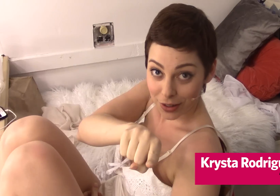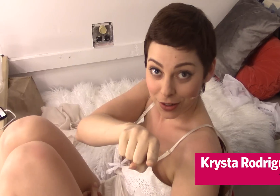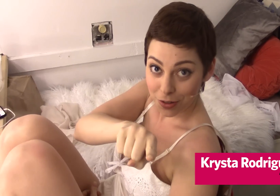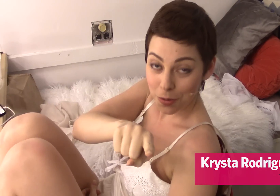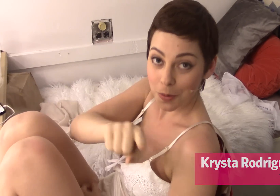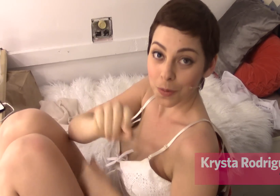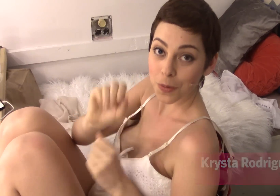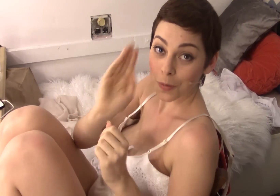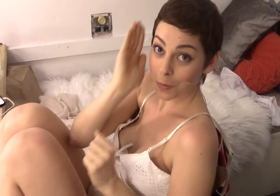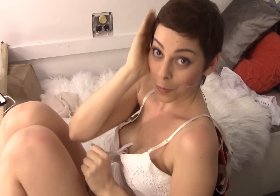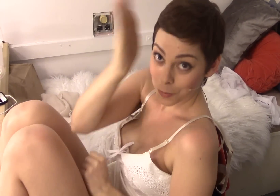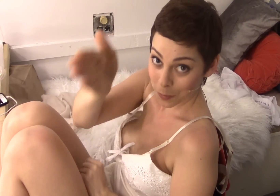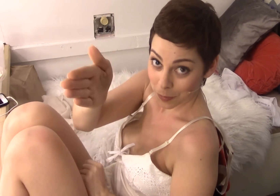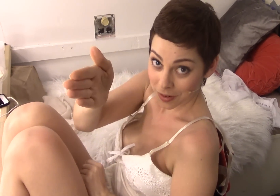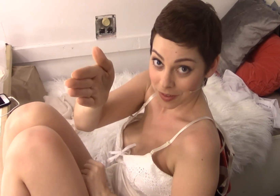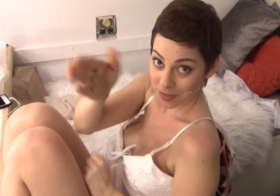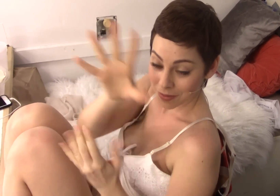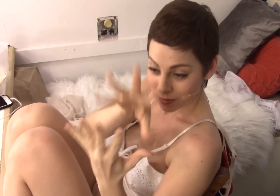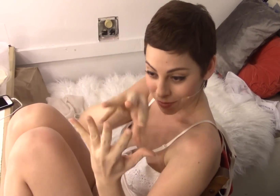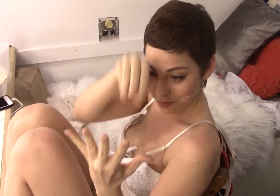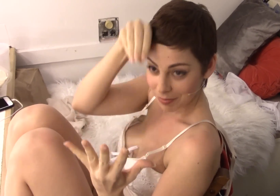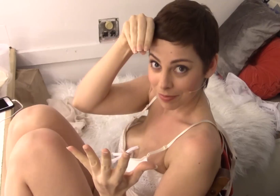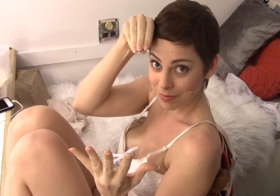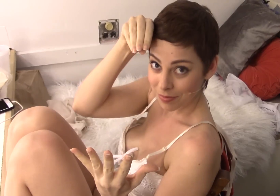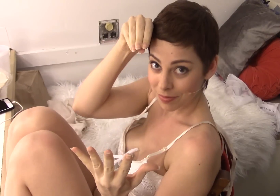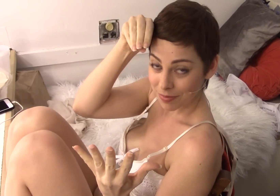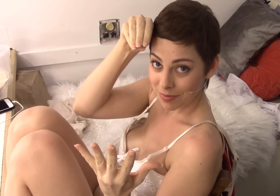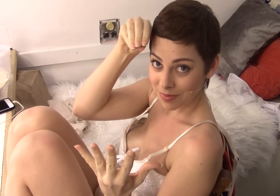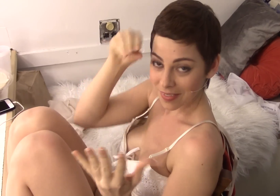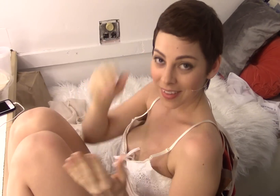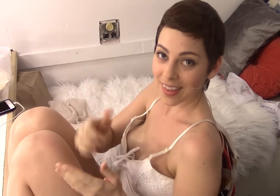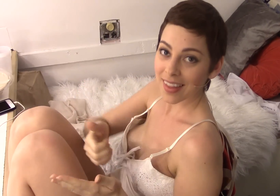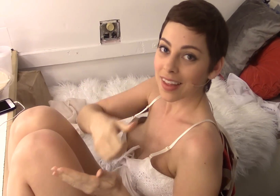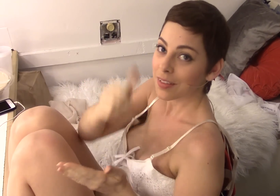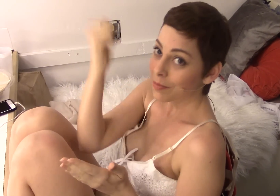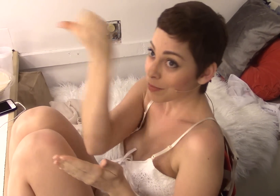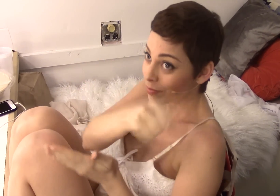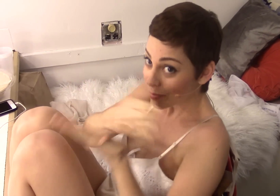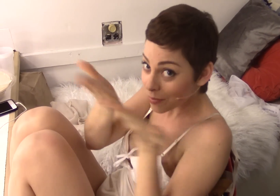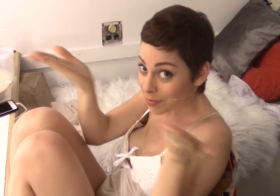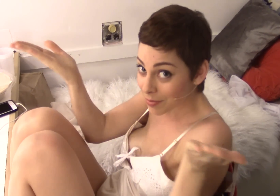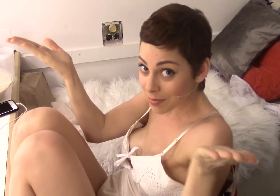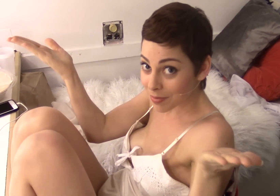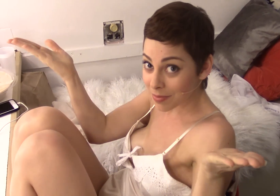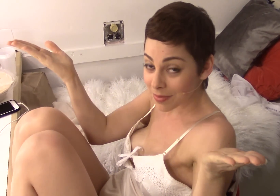You will learn, you